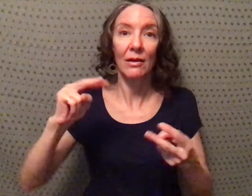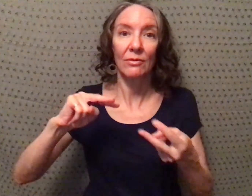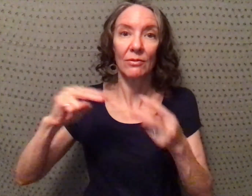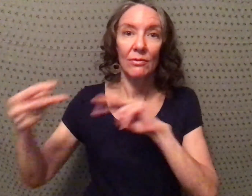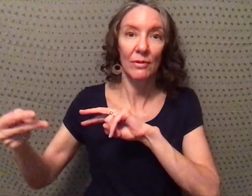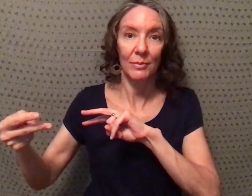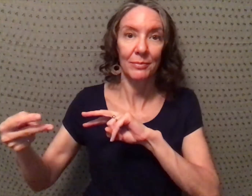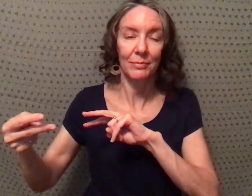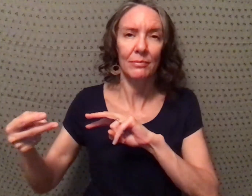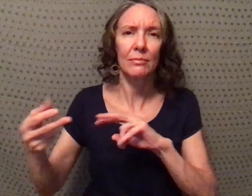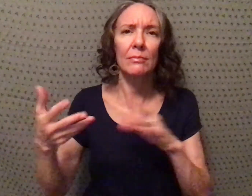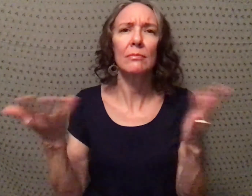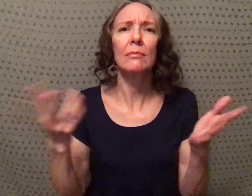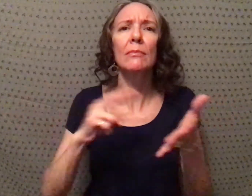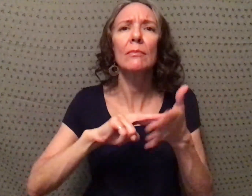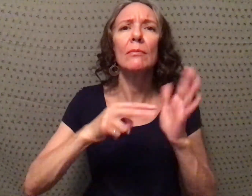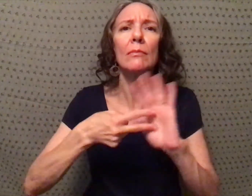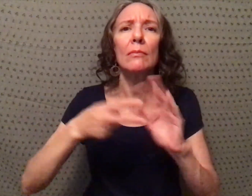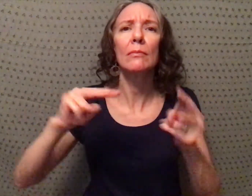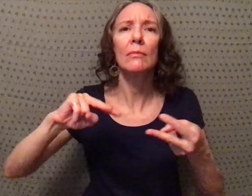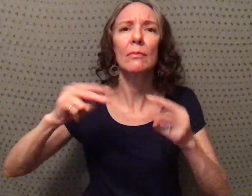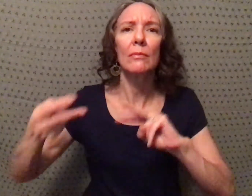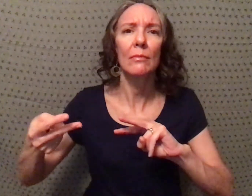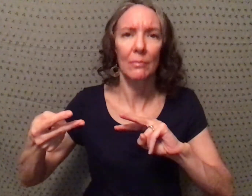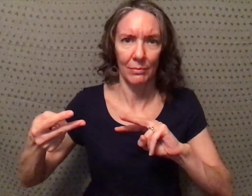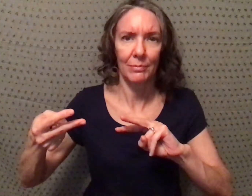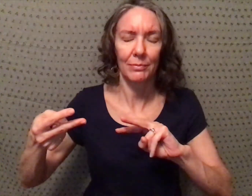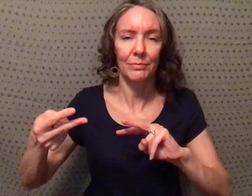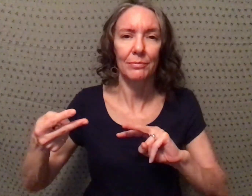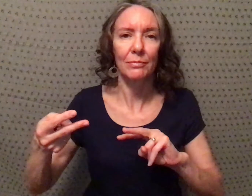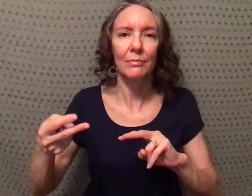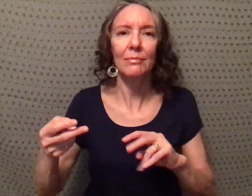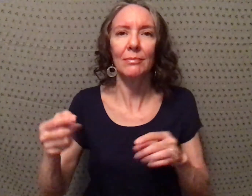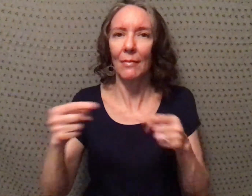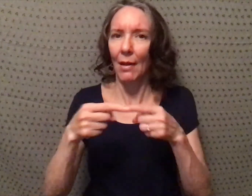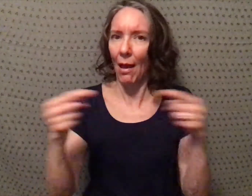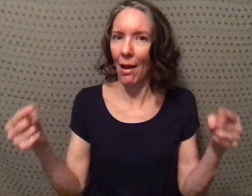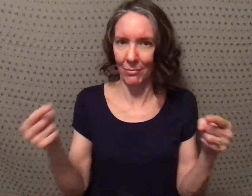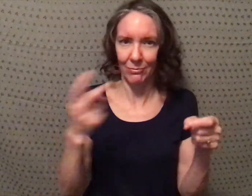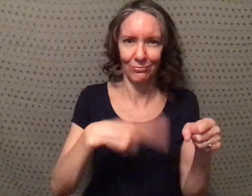and it's flipped. What do I mean by a flipped class?